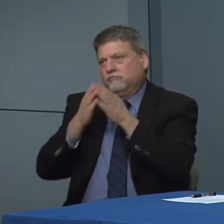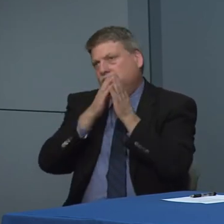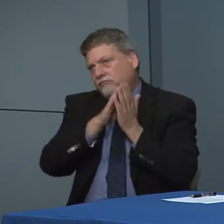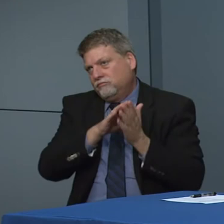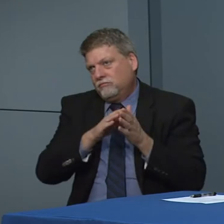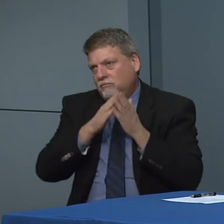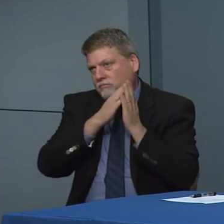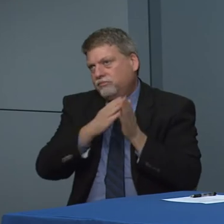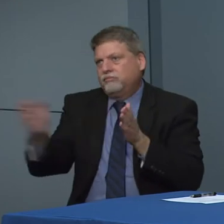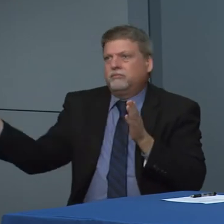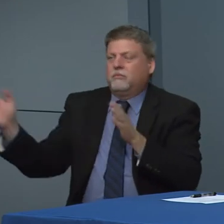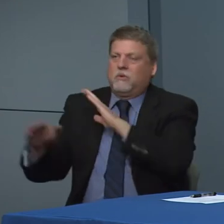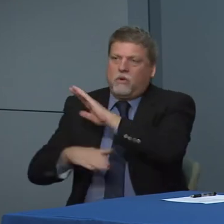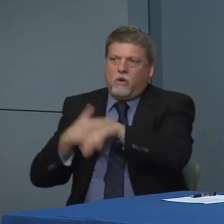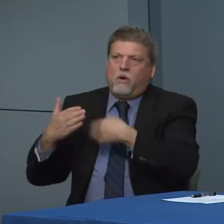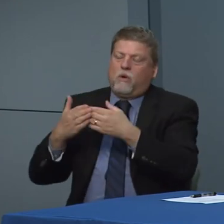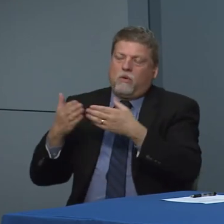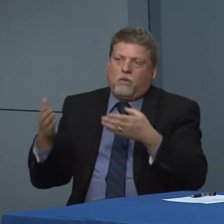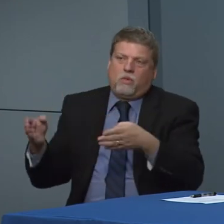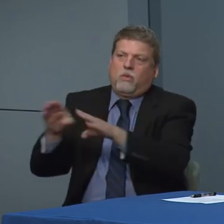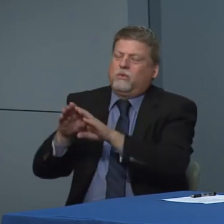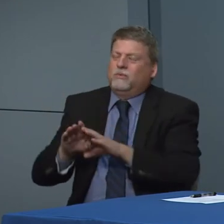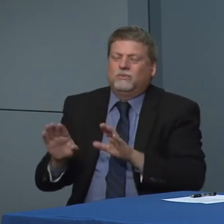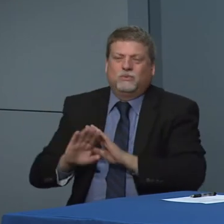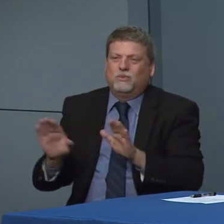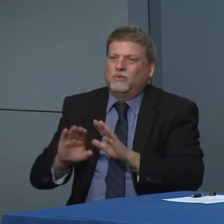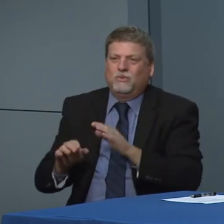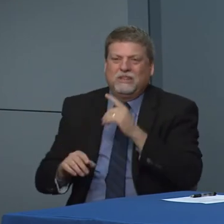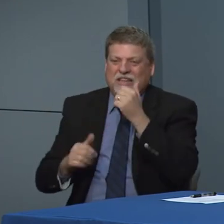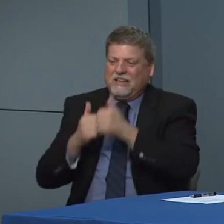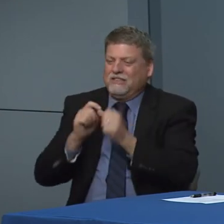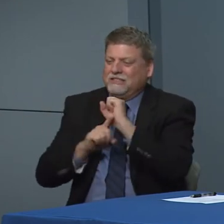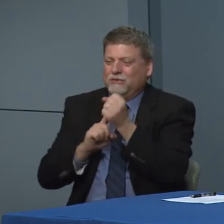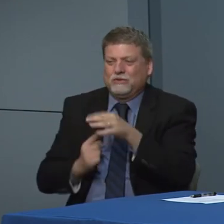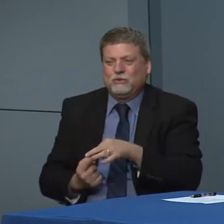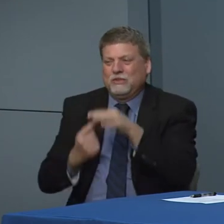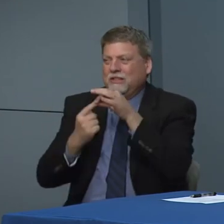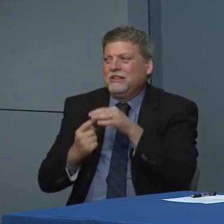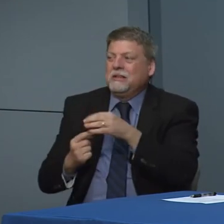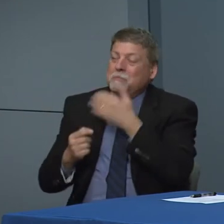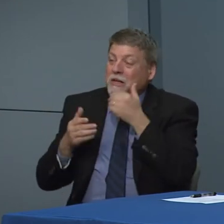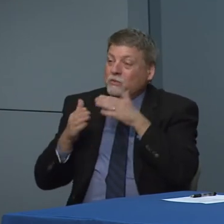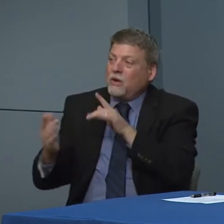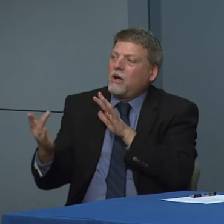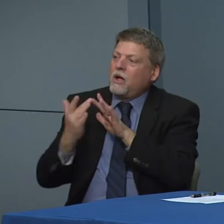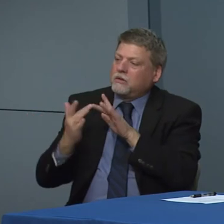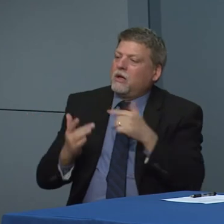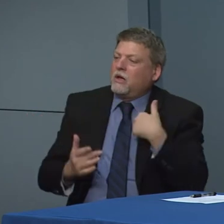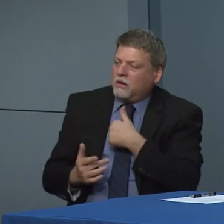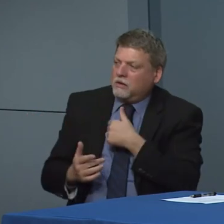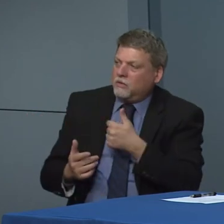and white situation and so I take continue to check back with us as we try to take in all these inputs and make good